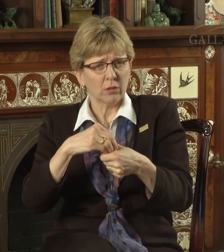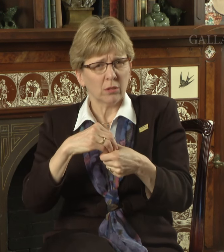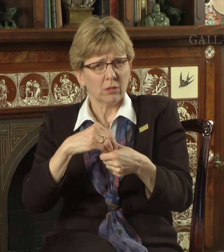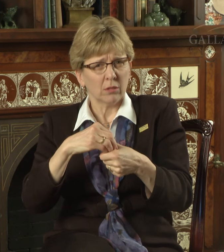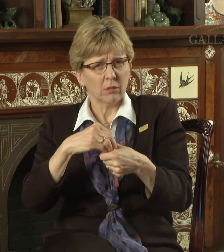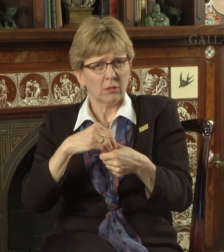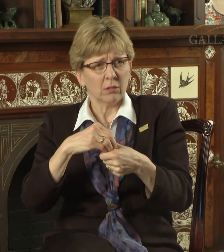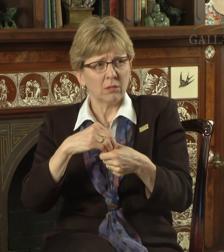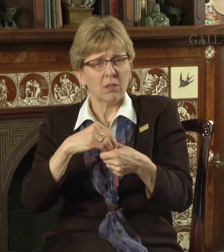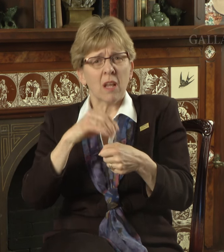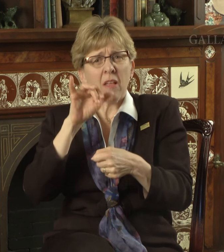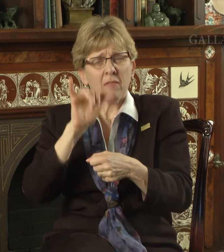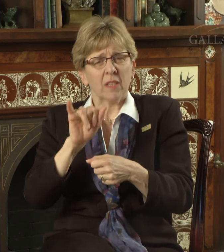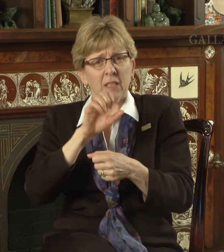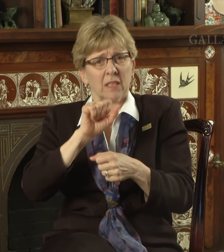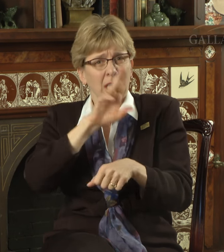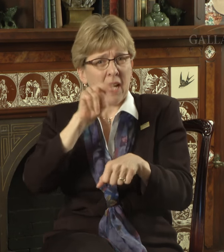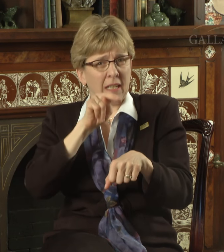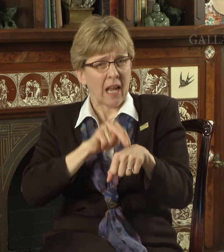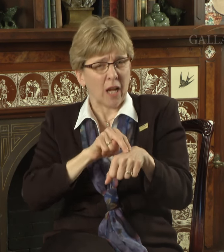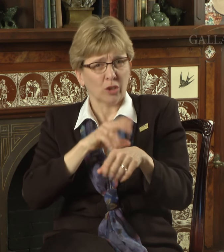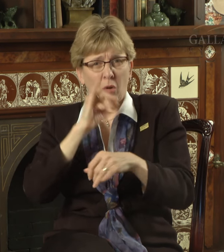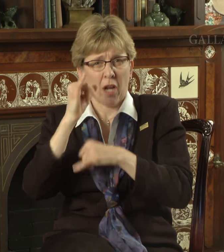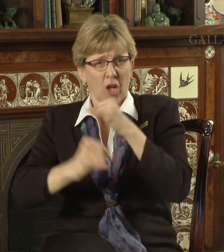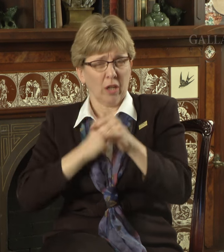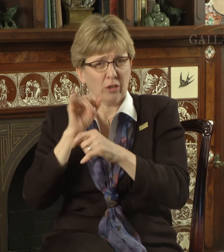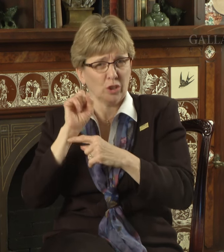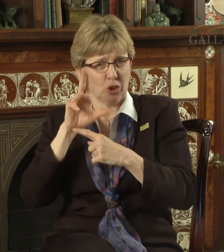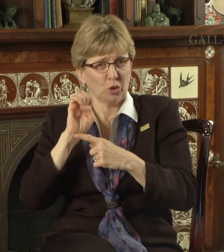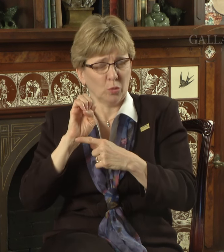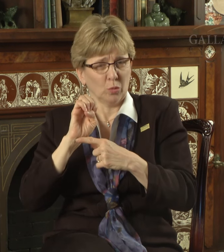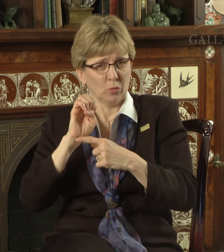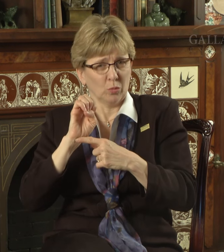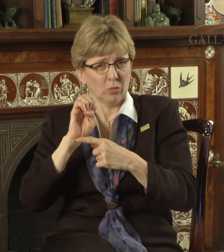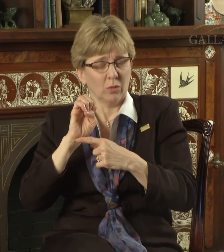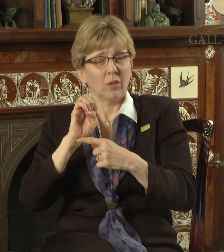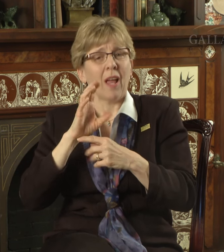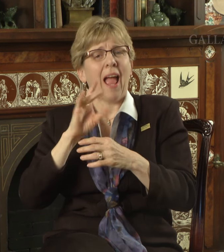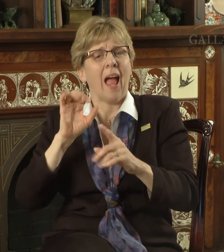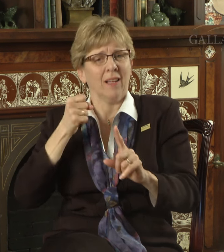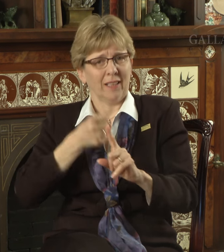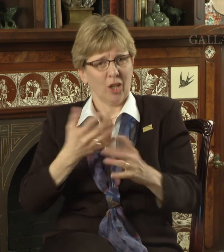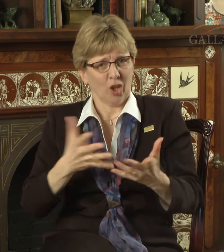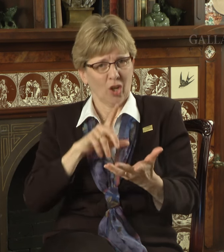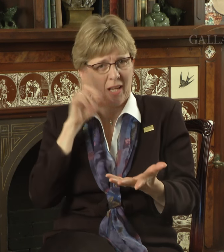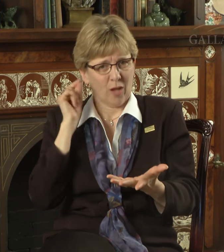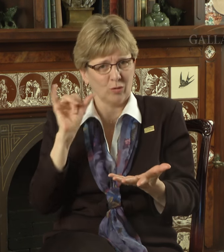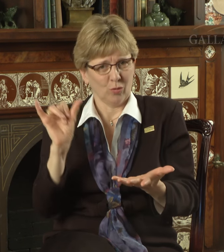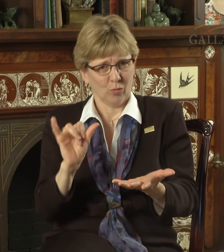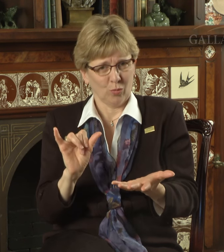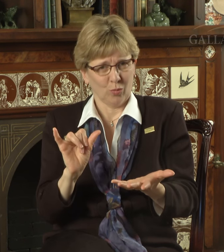national and international issues that impact us locally at Gallaudet, as well.